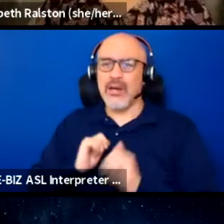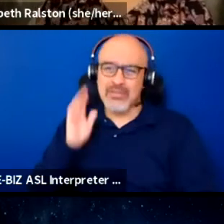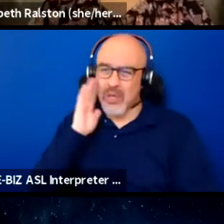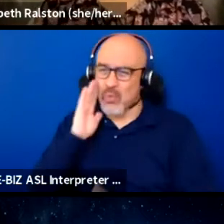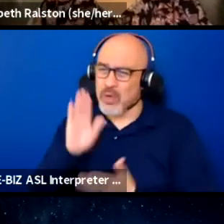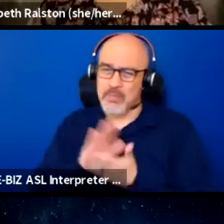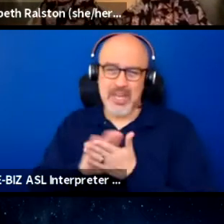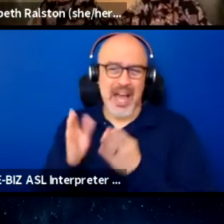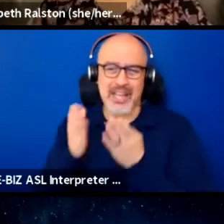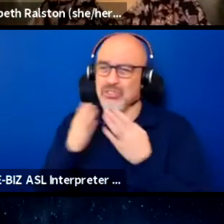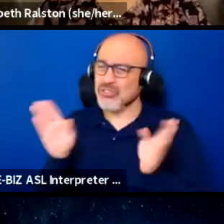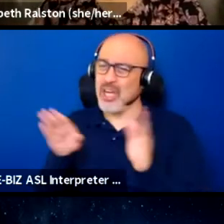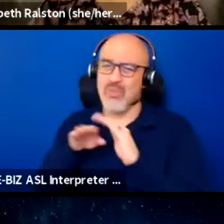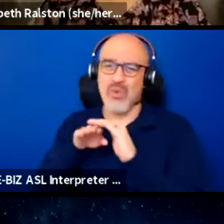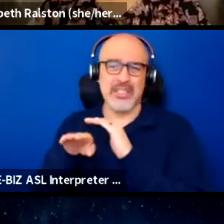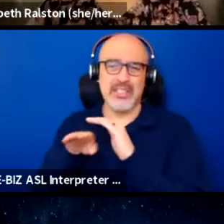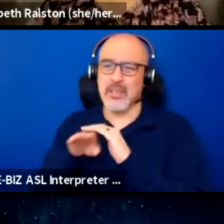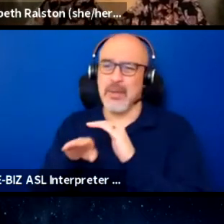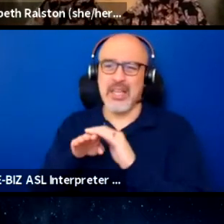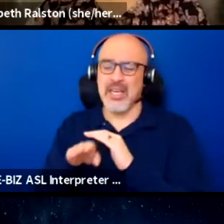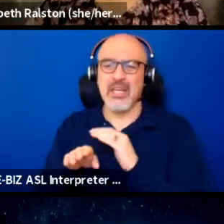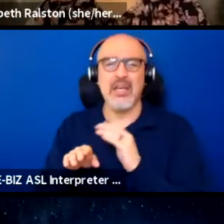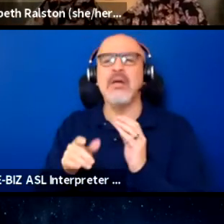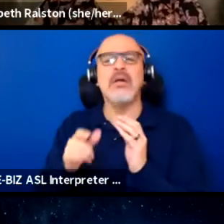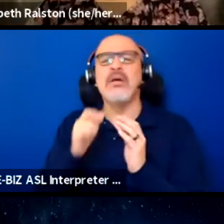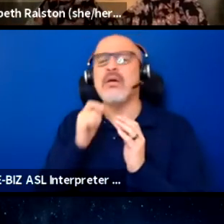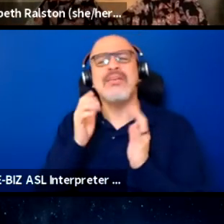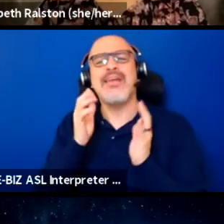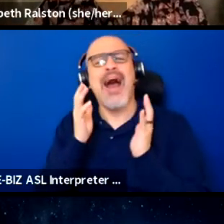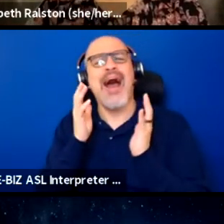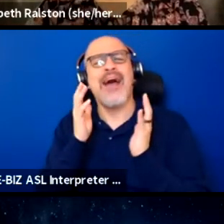Like, not leaving disabled people to fend for themselves